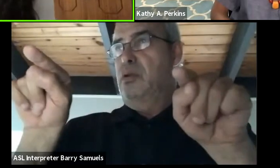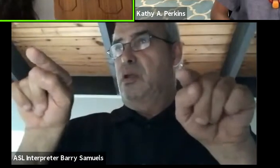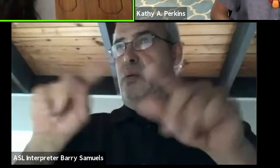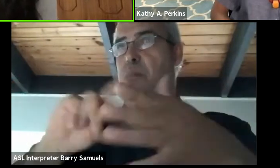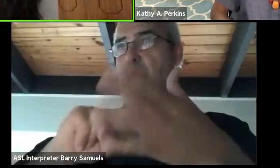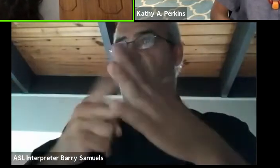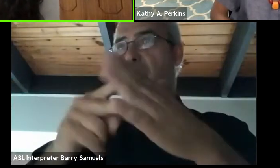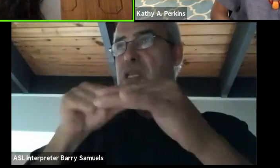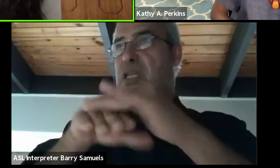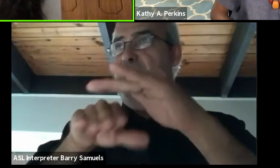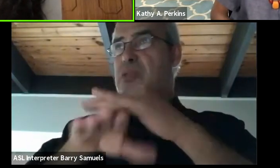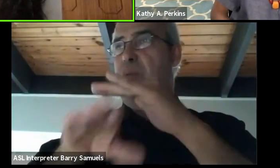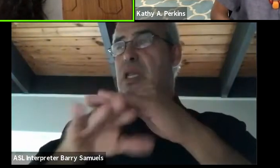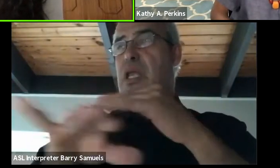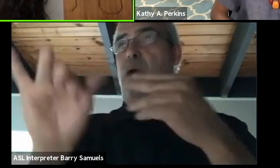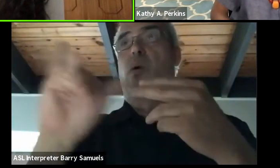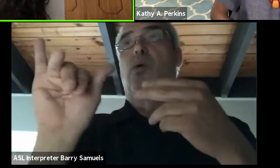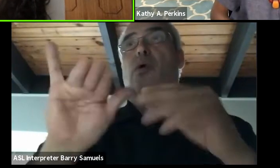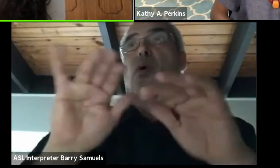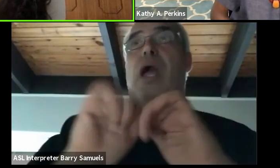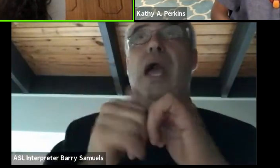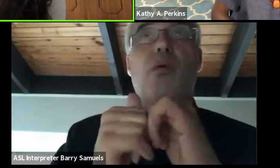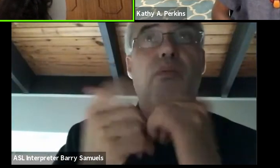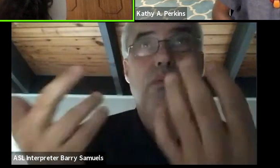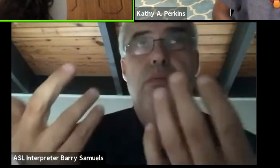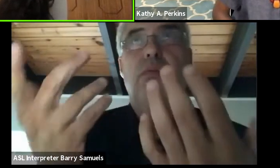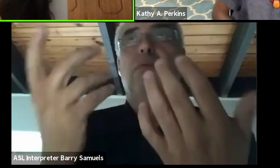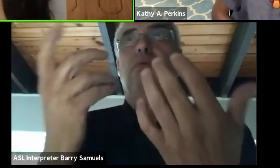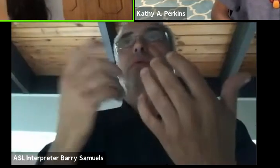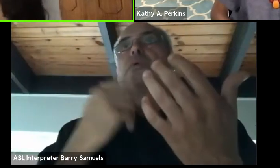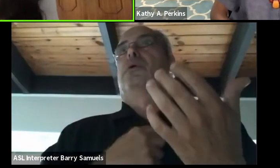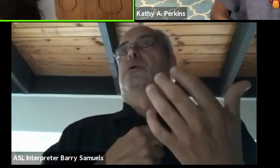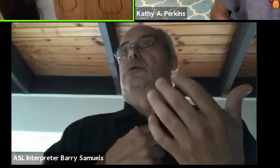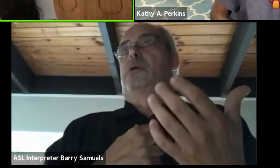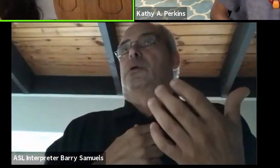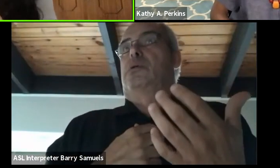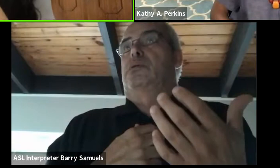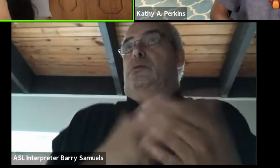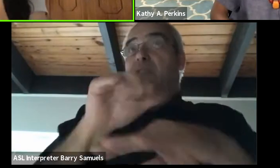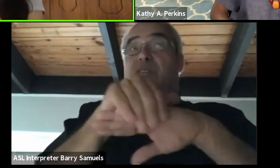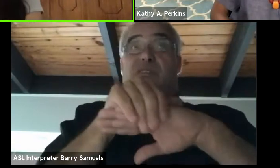and also how Anglophone speaking and Francophone speaking countries still continue